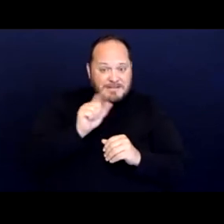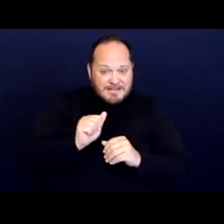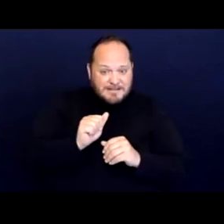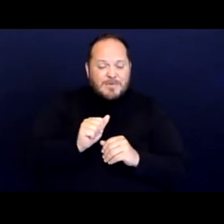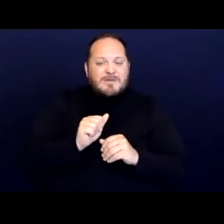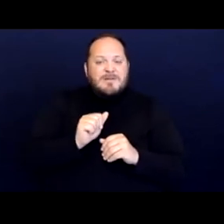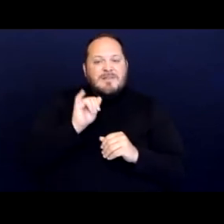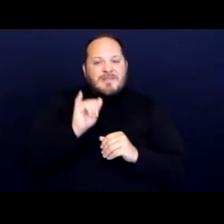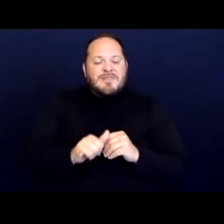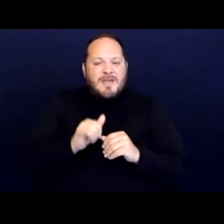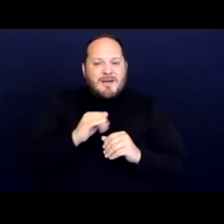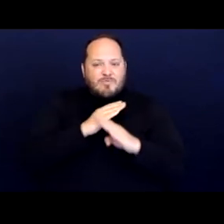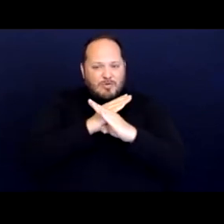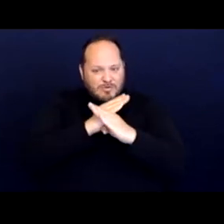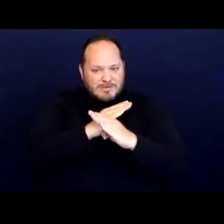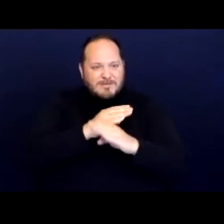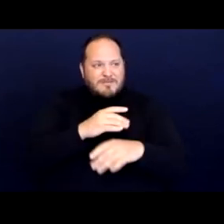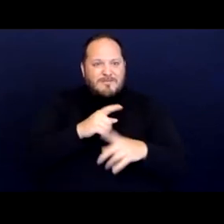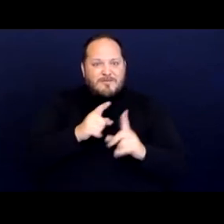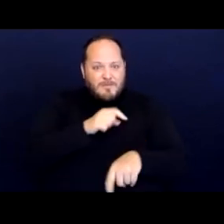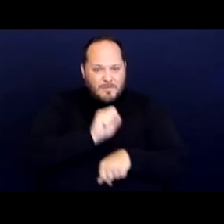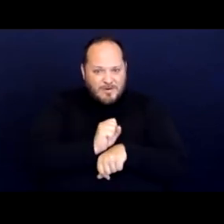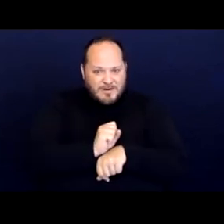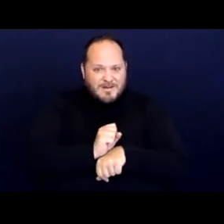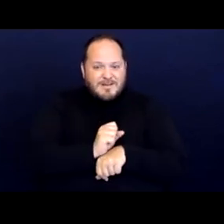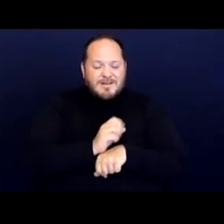from working and result in fixed incomes.